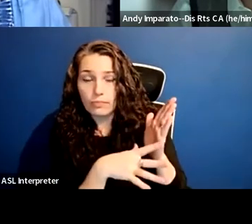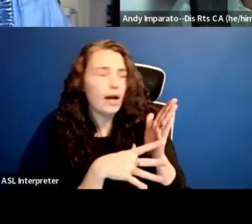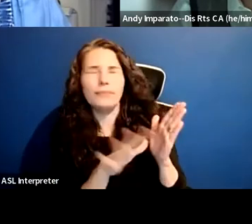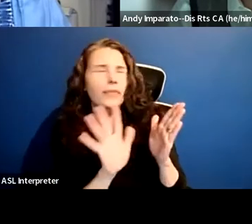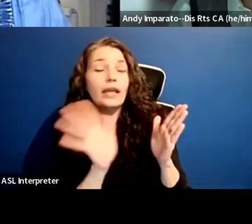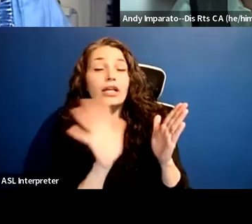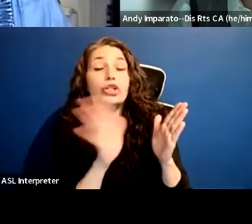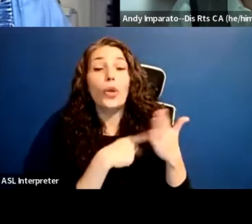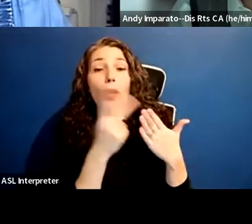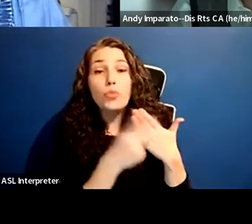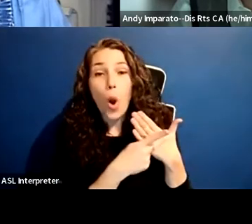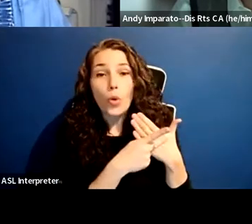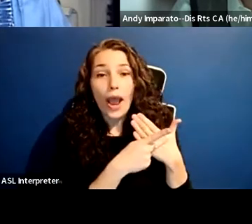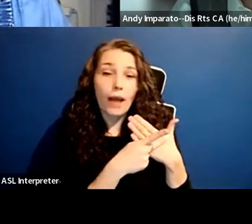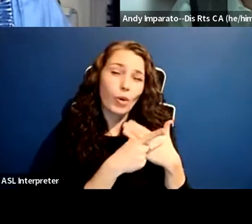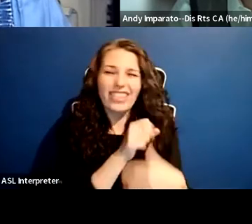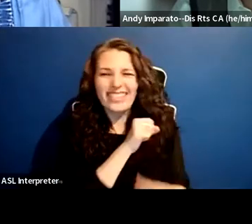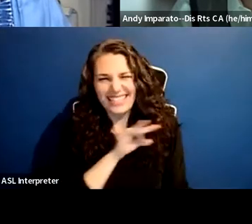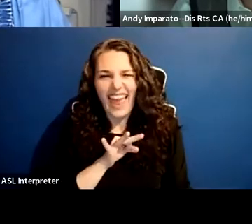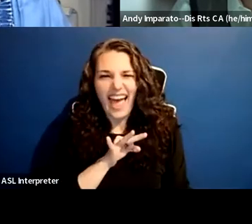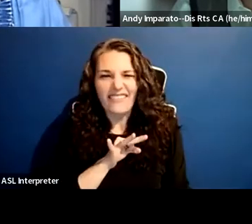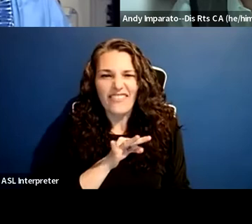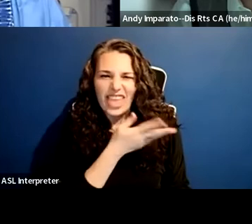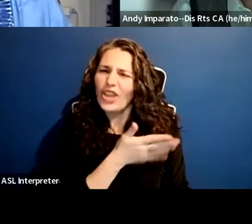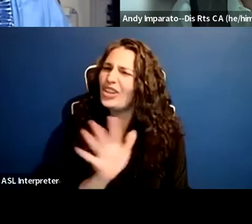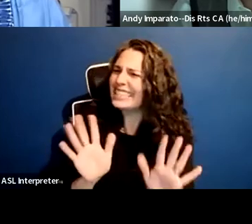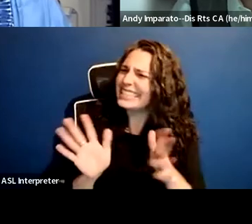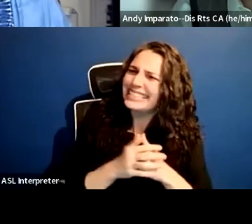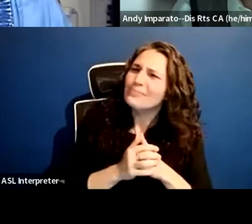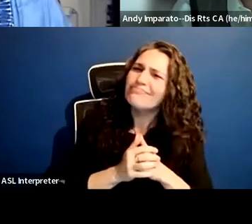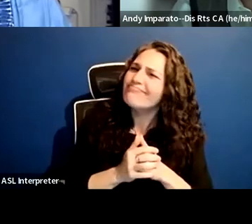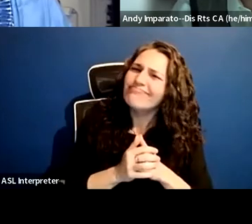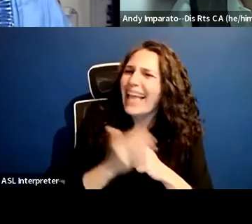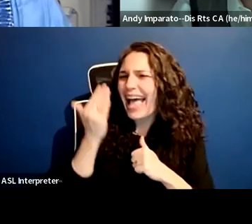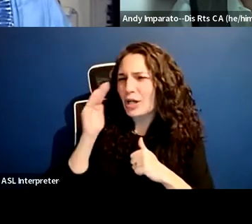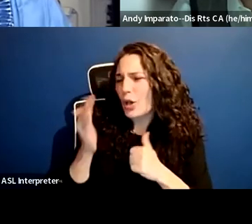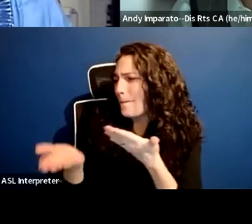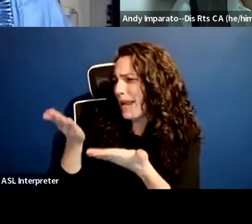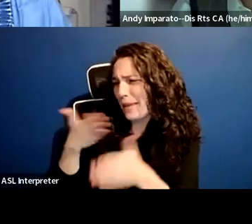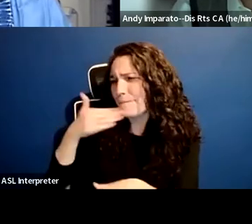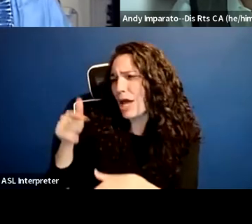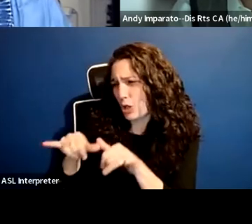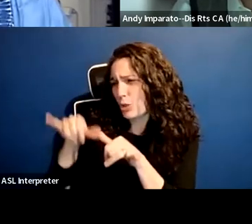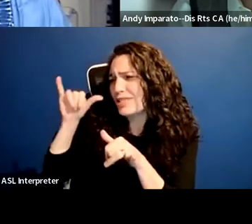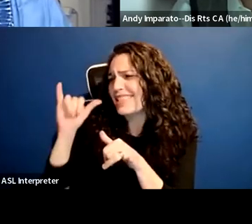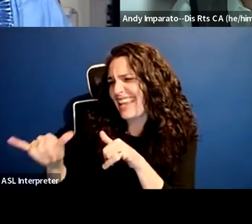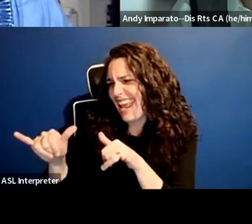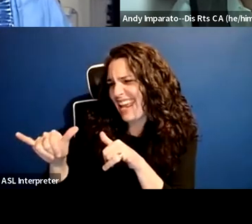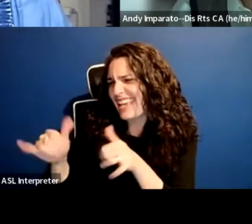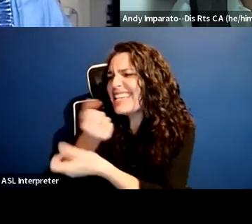Right, like that, I think you might need to stay here on campus. We hadn't really contemplated that. It would be safer for you to stay here on campus.